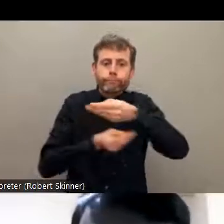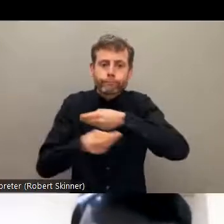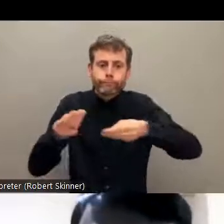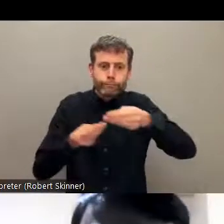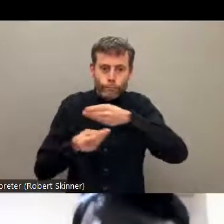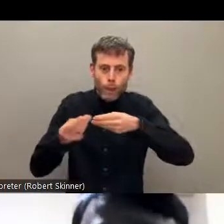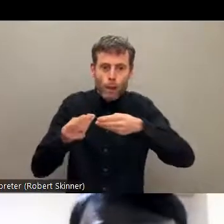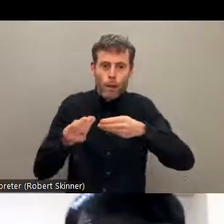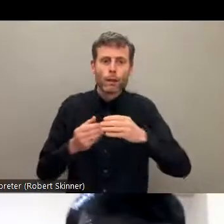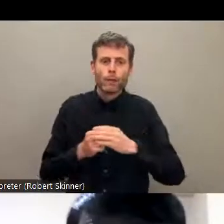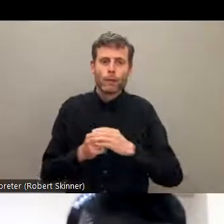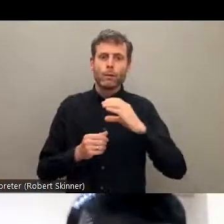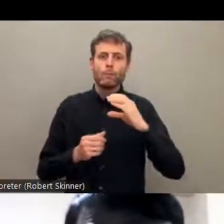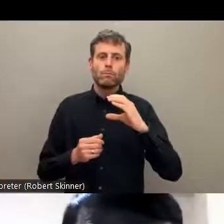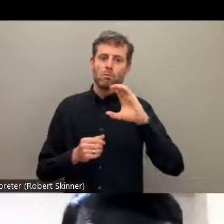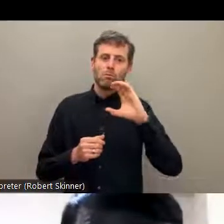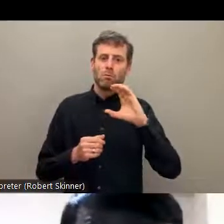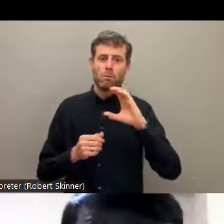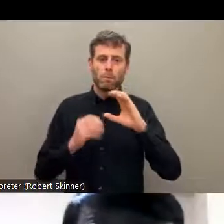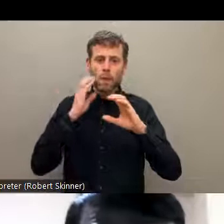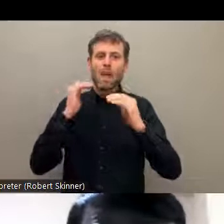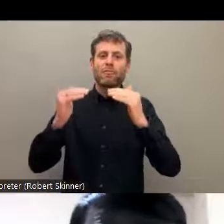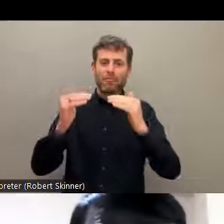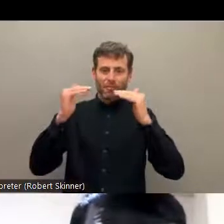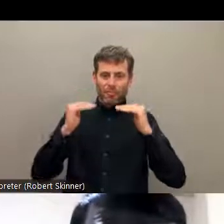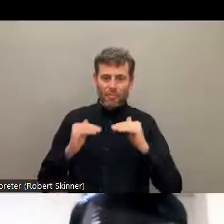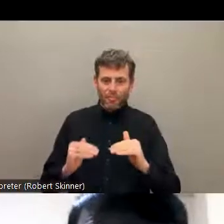are the Sudas who are the